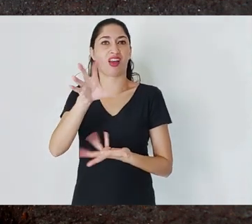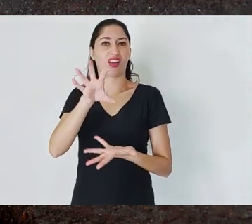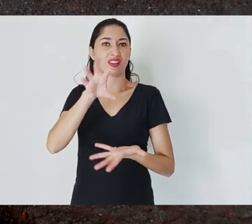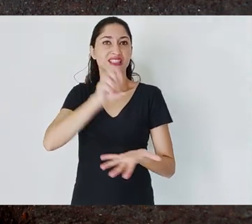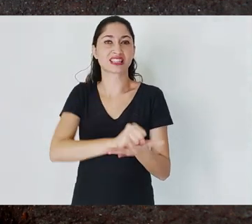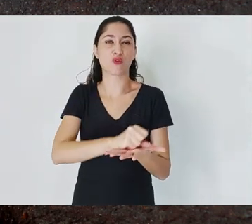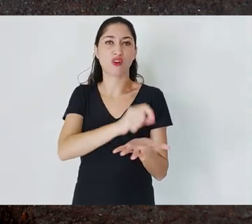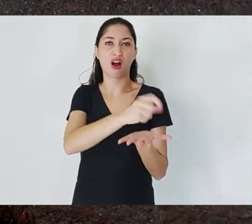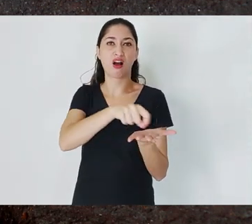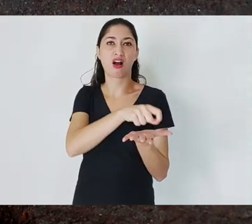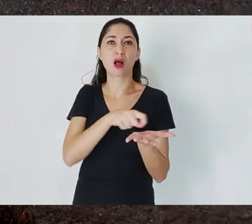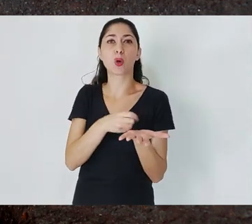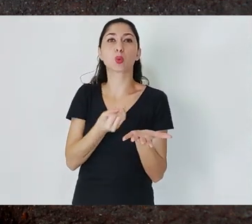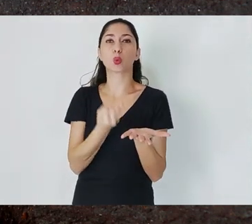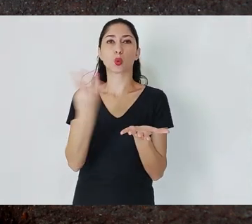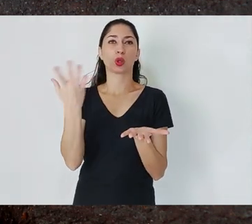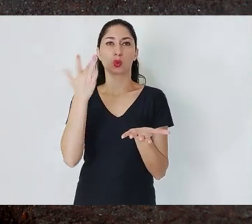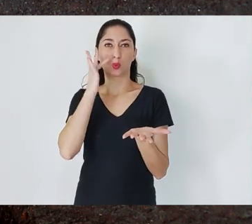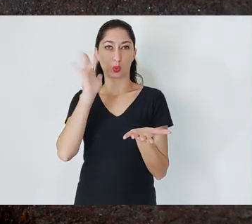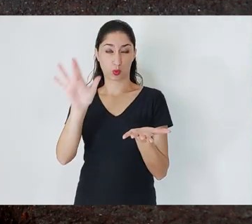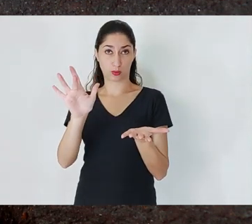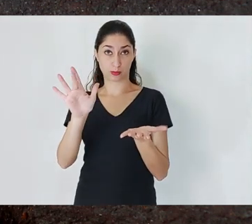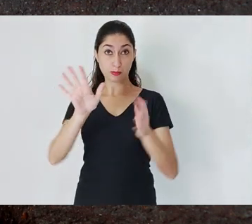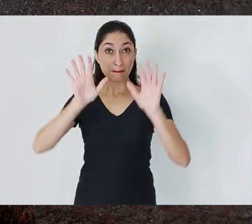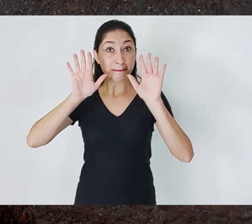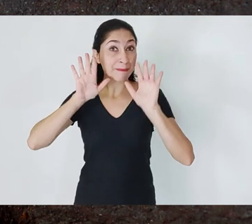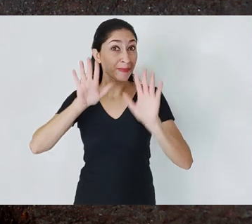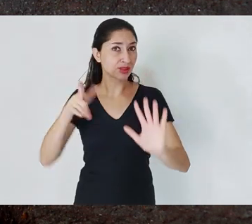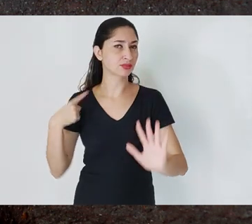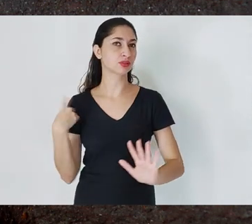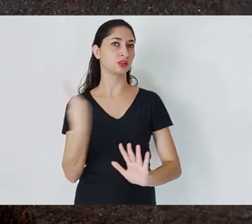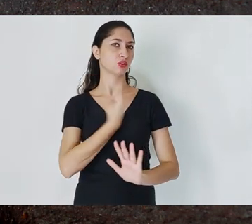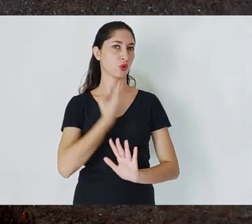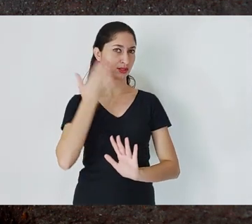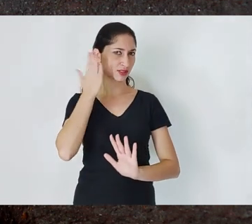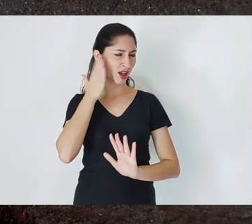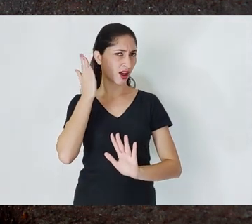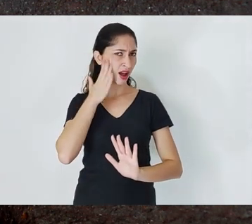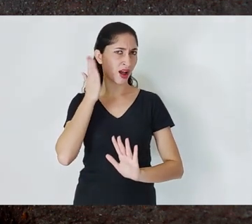This production is very substantial, that is, it was the largest gold production